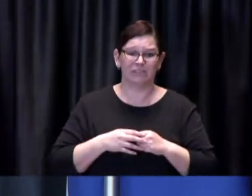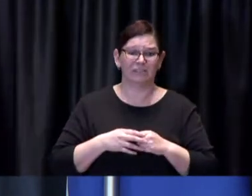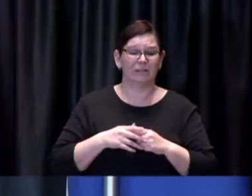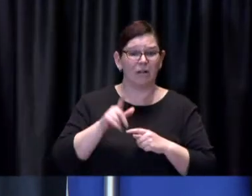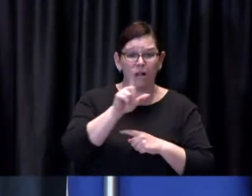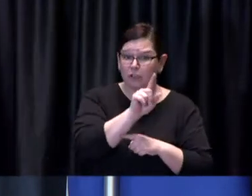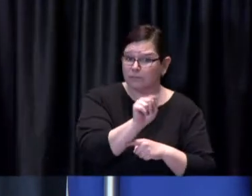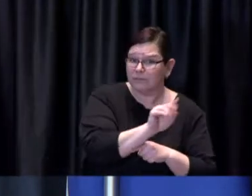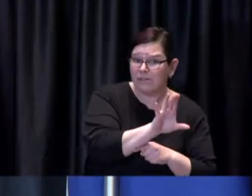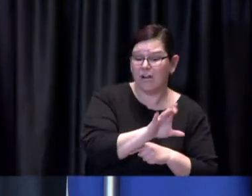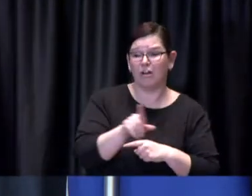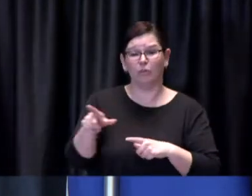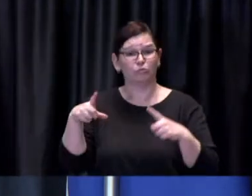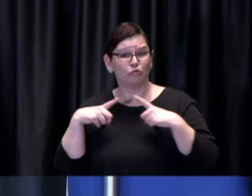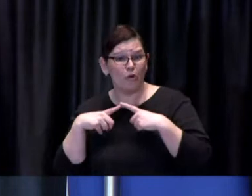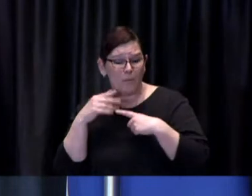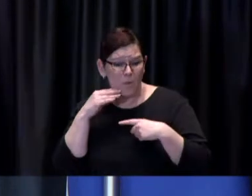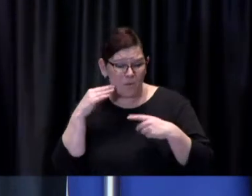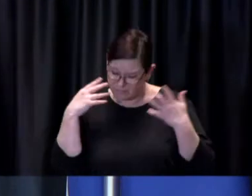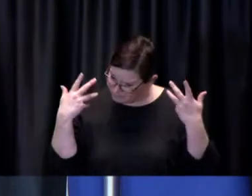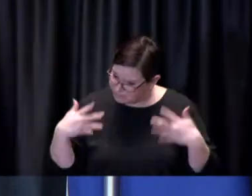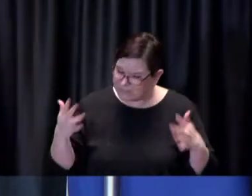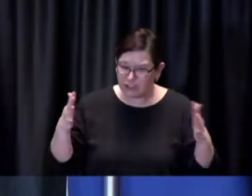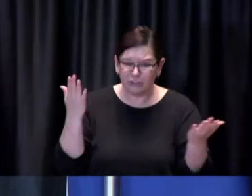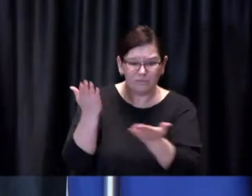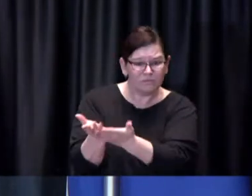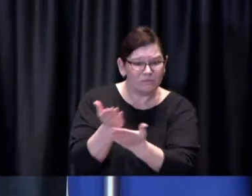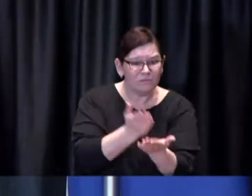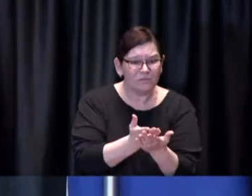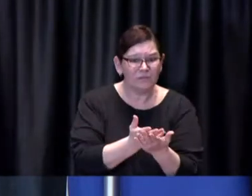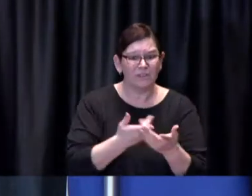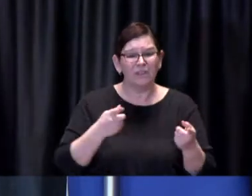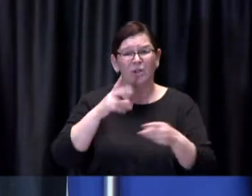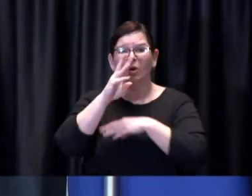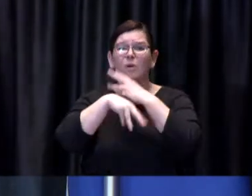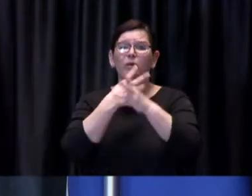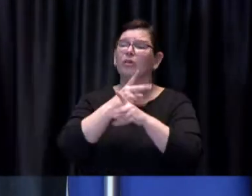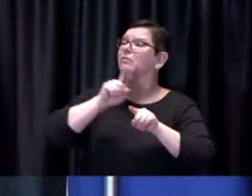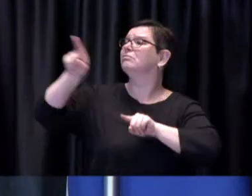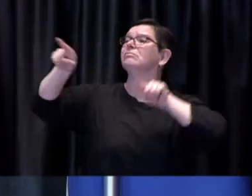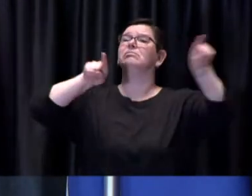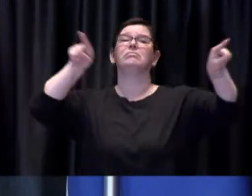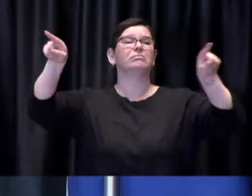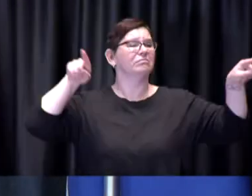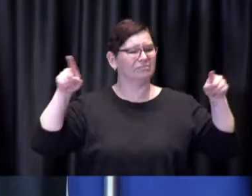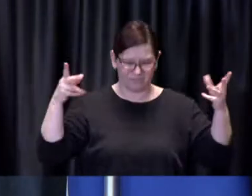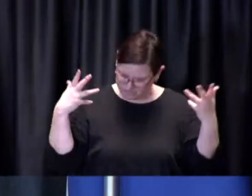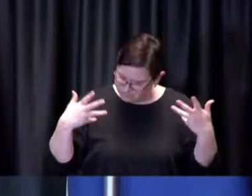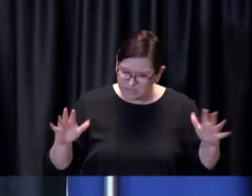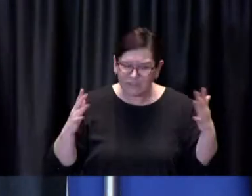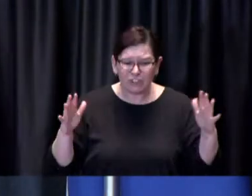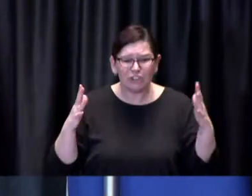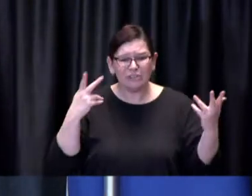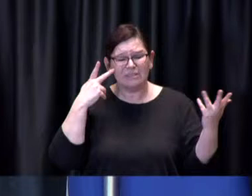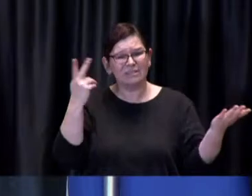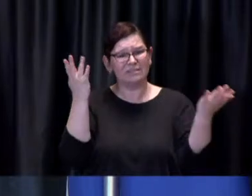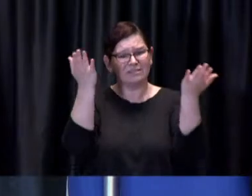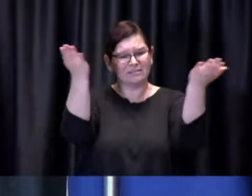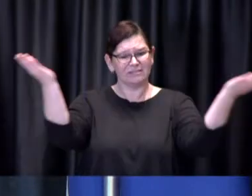but we've also seen the experiences in jurisdictions around the world so again I would encourage people to really be vigilant